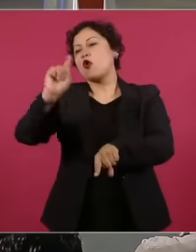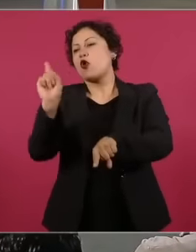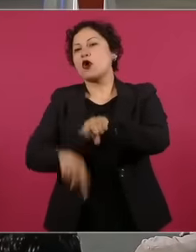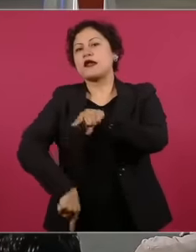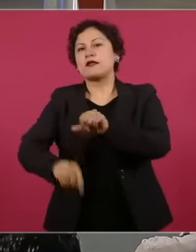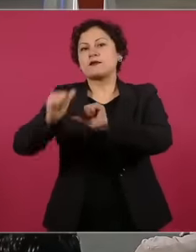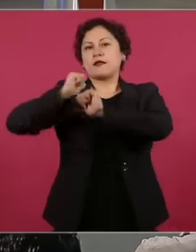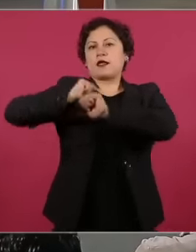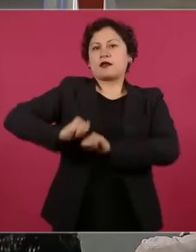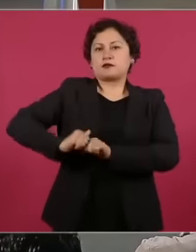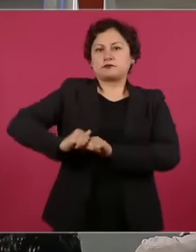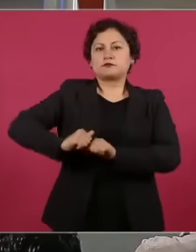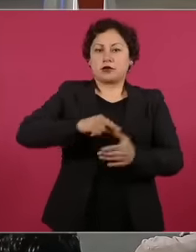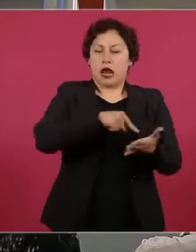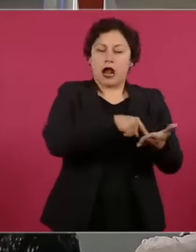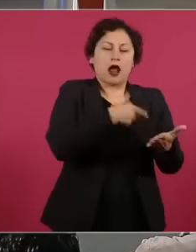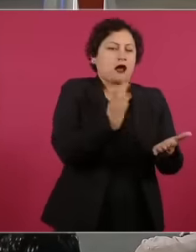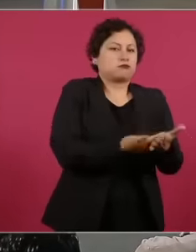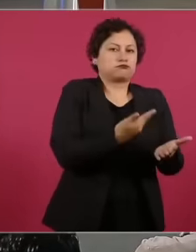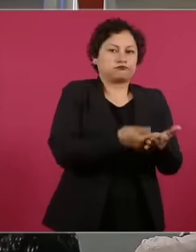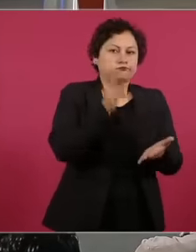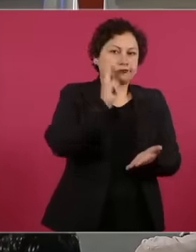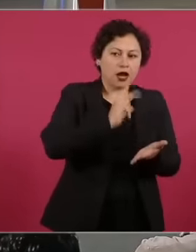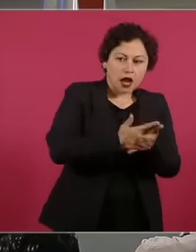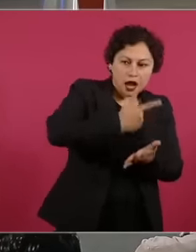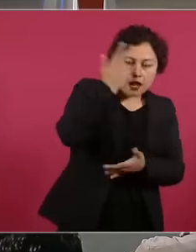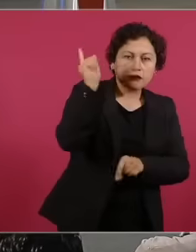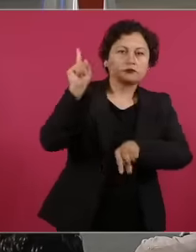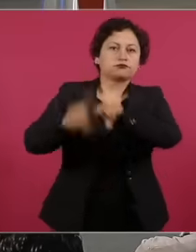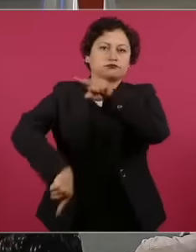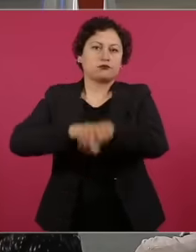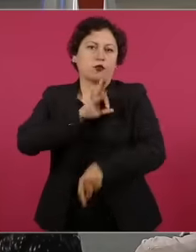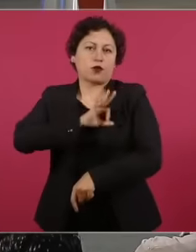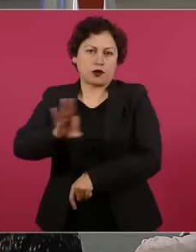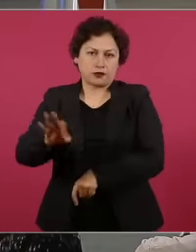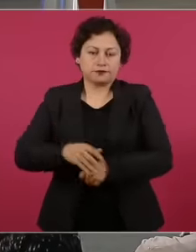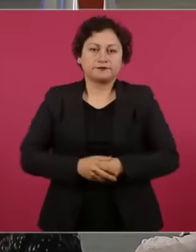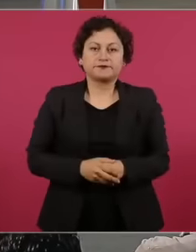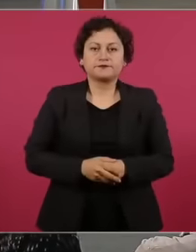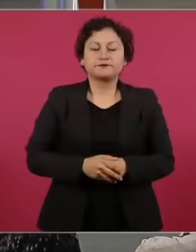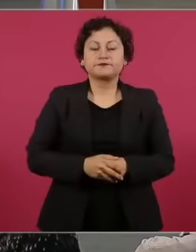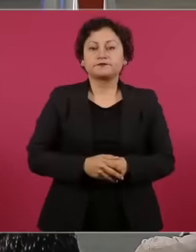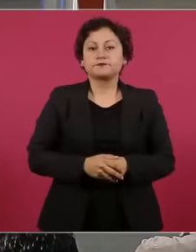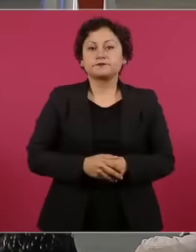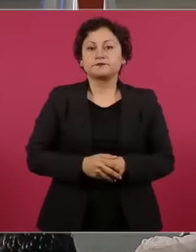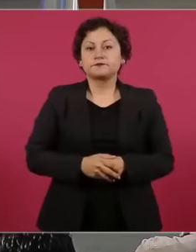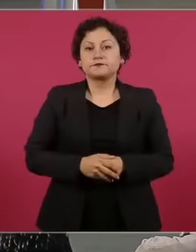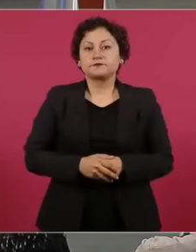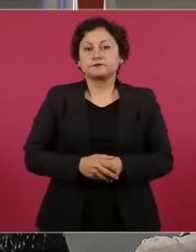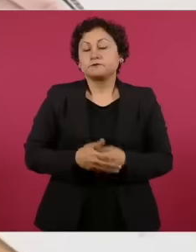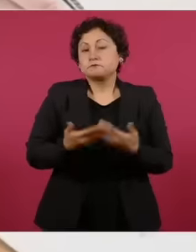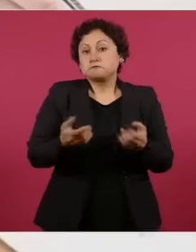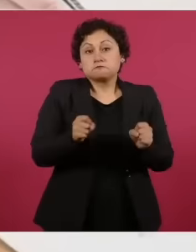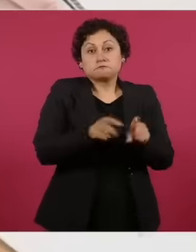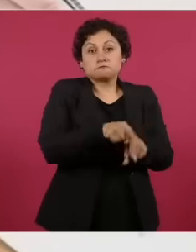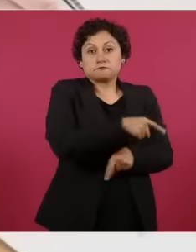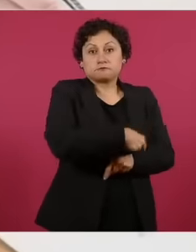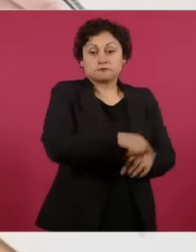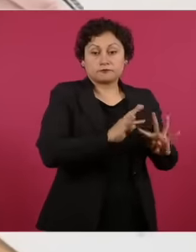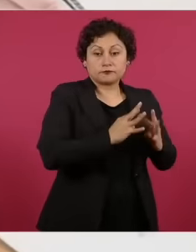serious failures are demonstrated. On the other hand, a performance evaluation is carried out, as it works